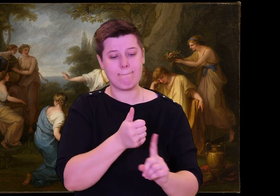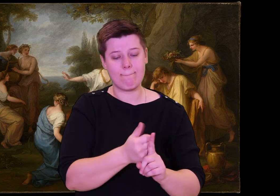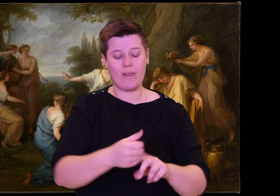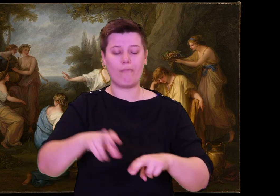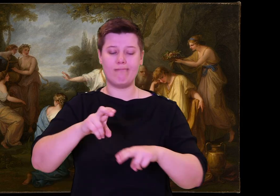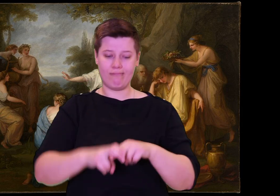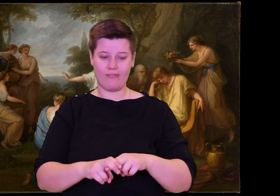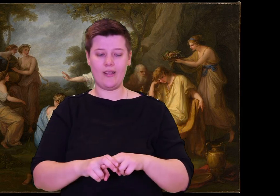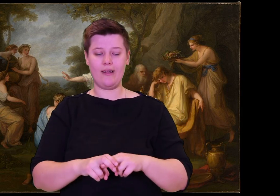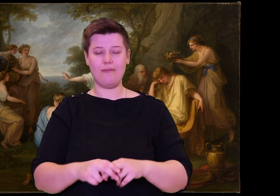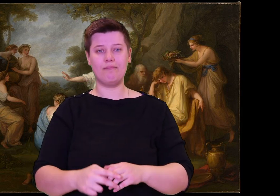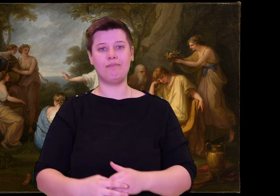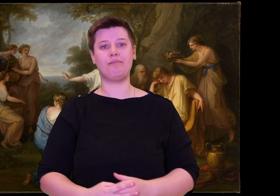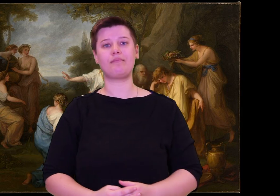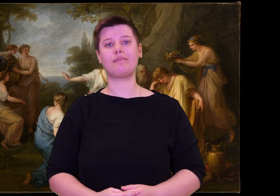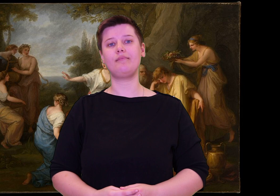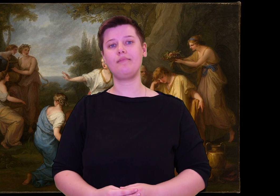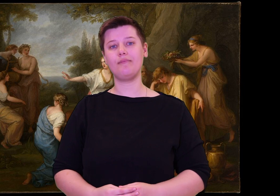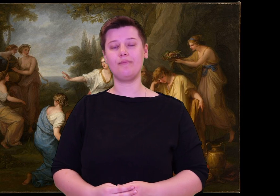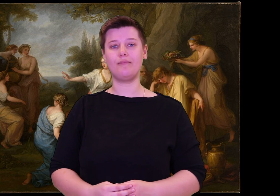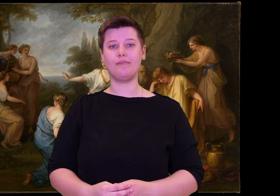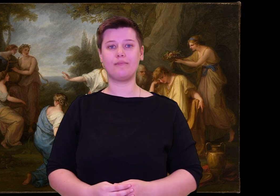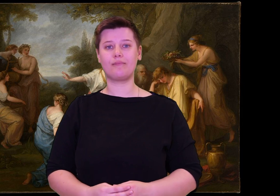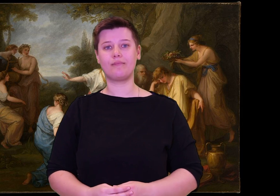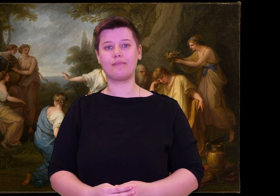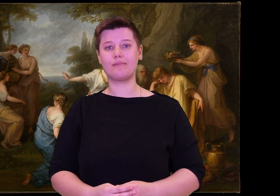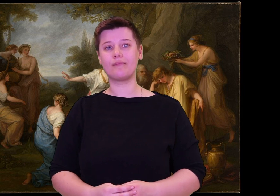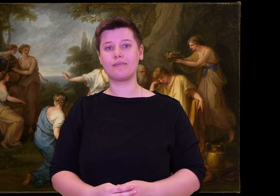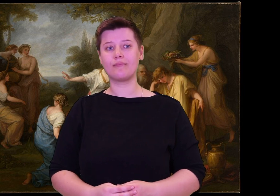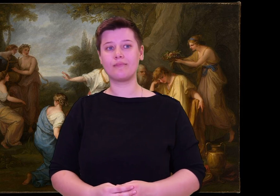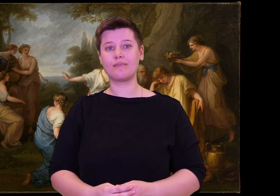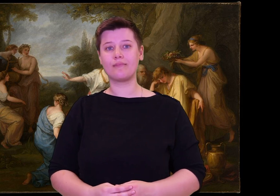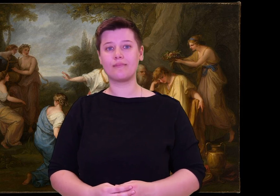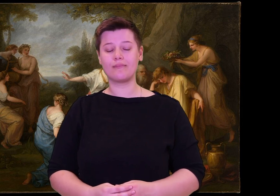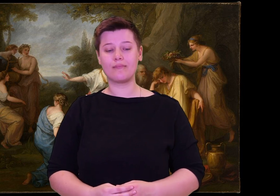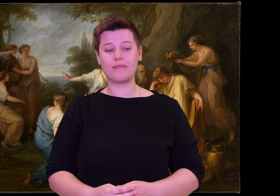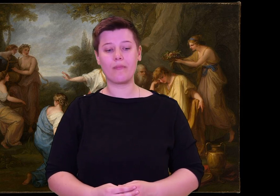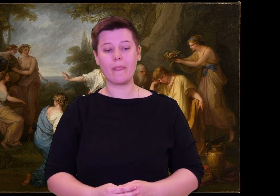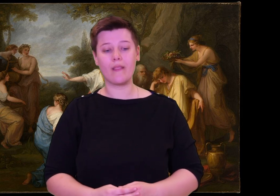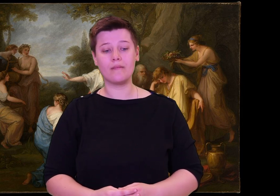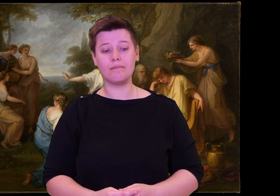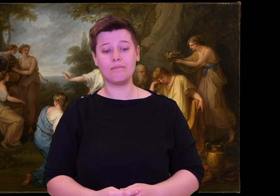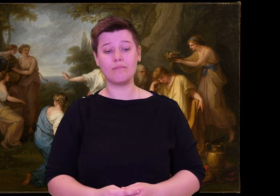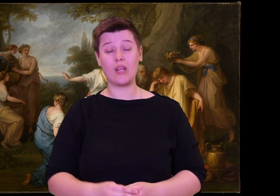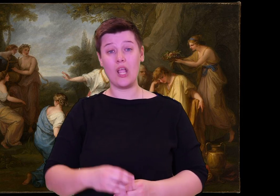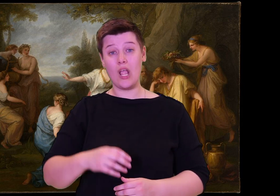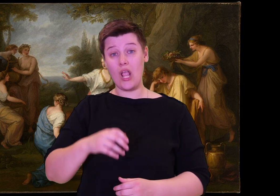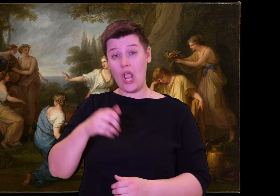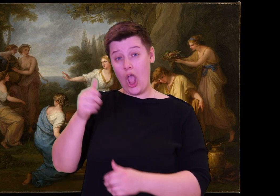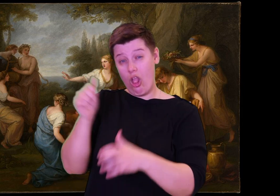into silver bowl, and set a table by them. A deferential slave brought bread and